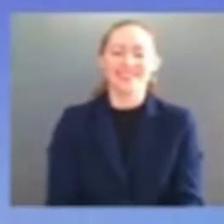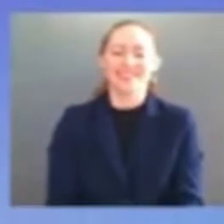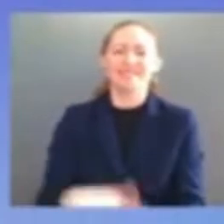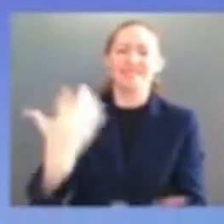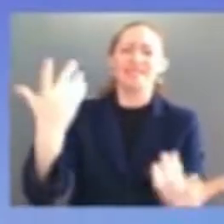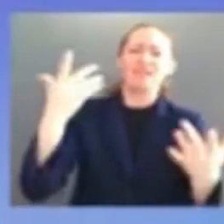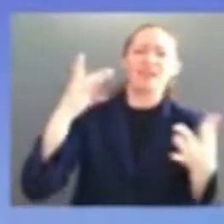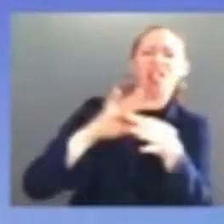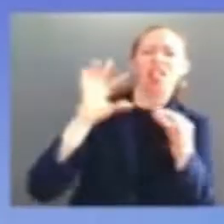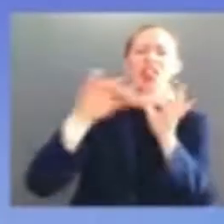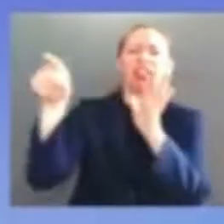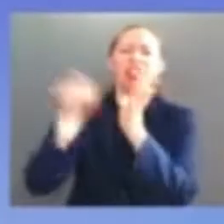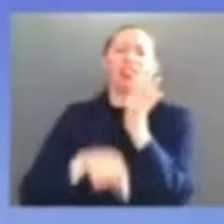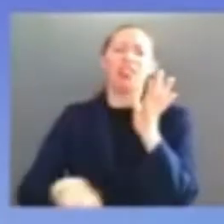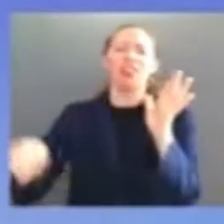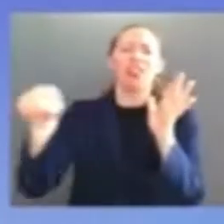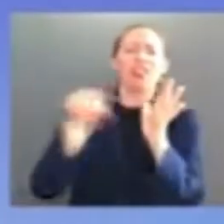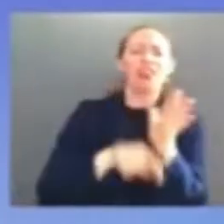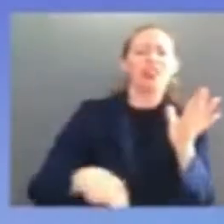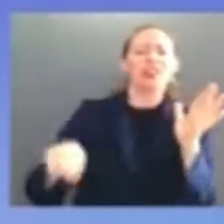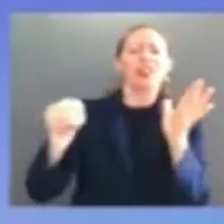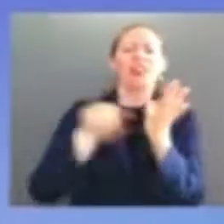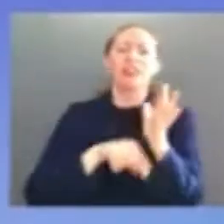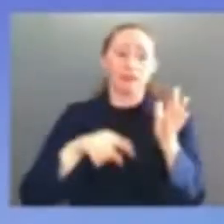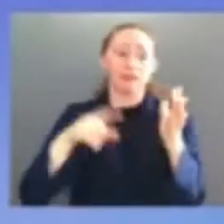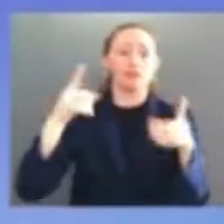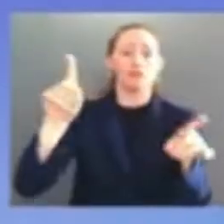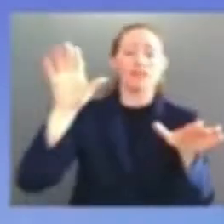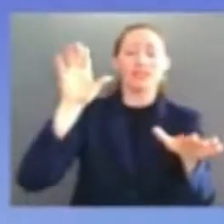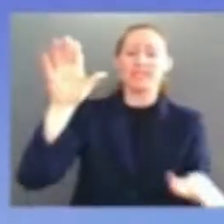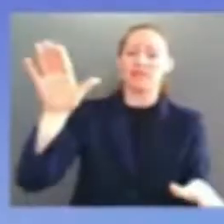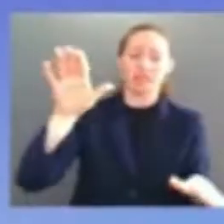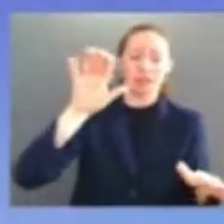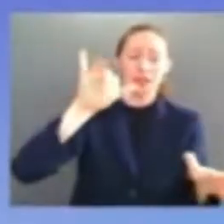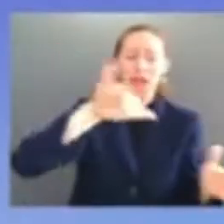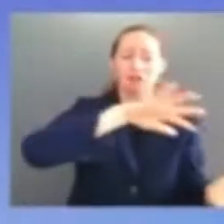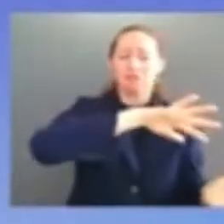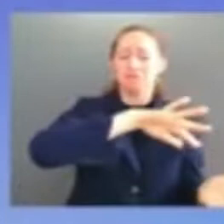trouble i mean sincerely but i want to thank three republicans who voted for judge jackson